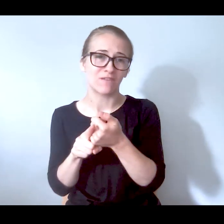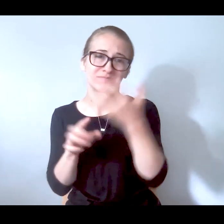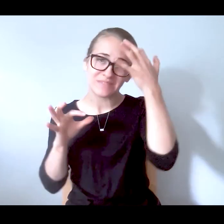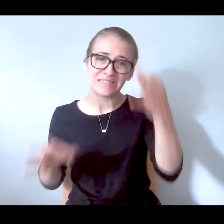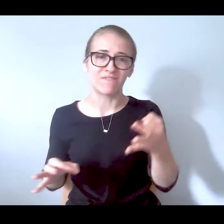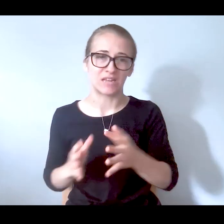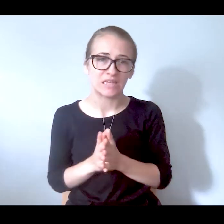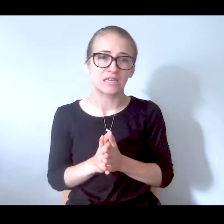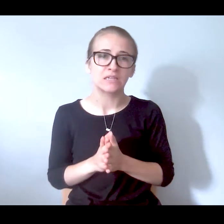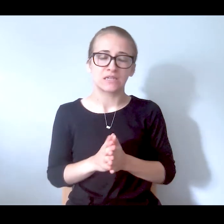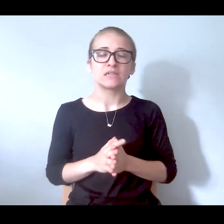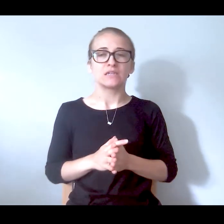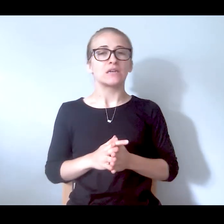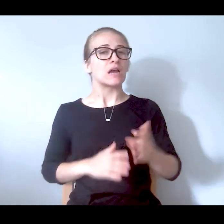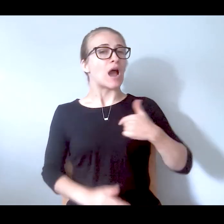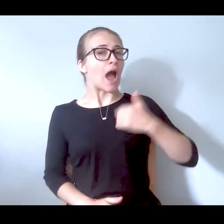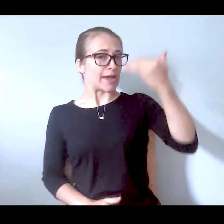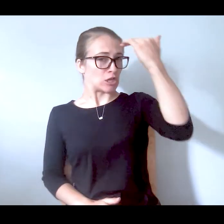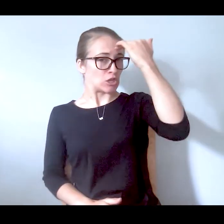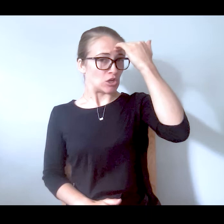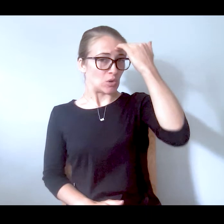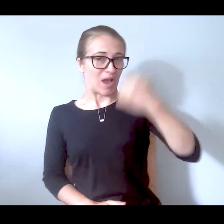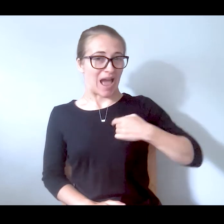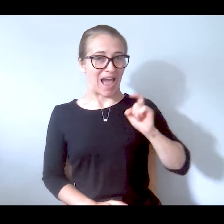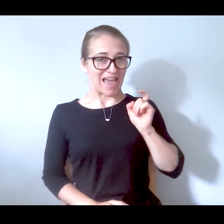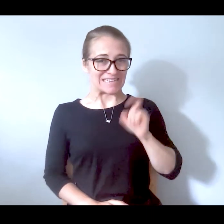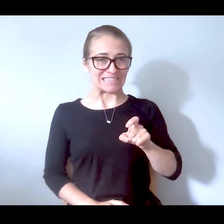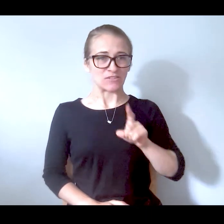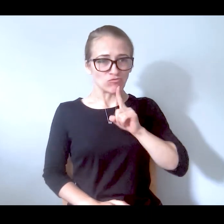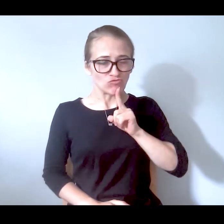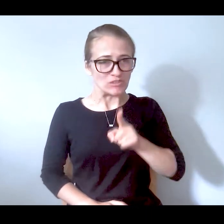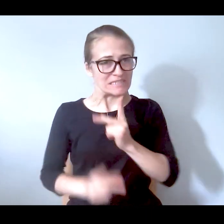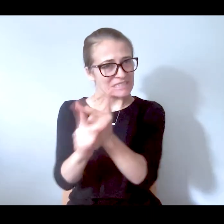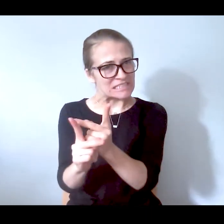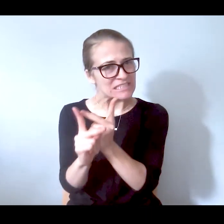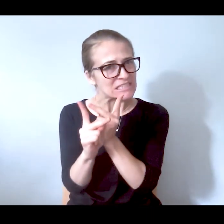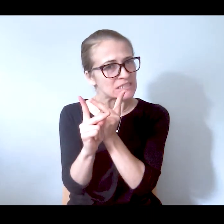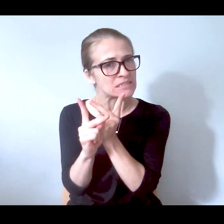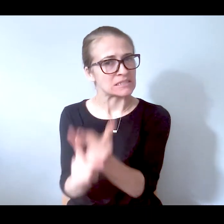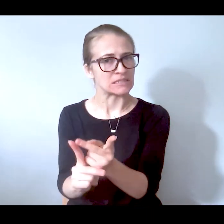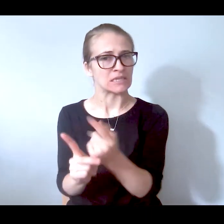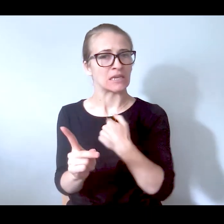going to hurt himself, I knew that for sure. I knew that I had to tread very lightly so I just called